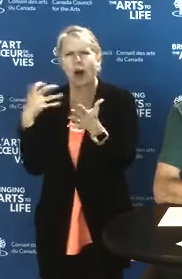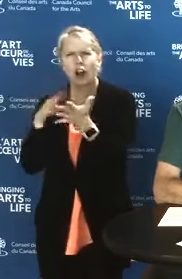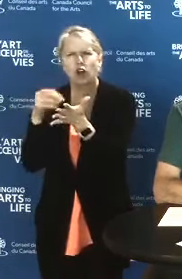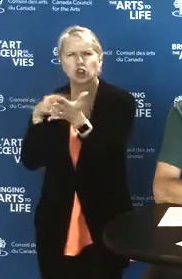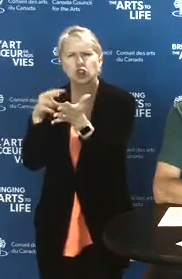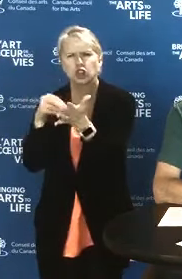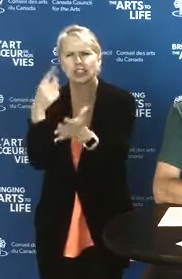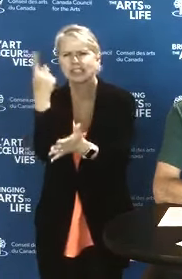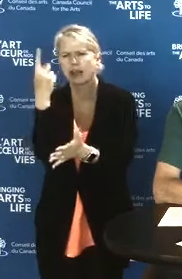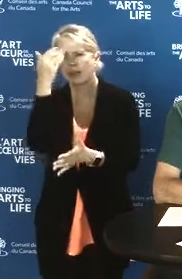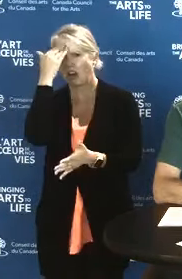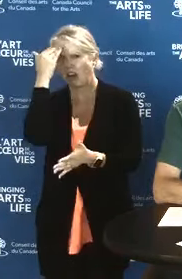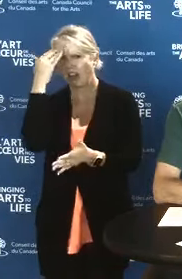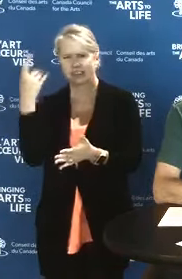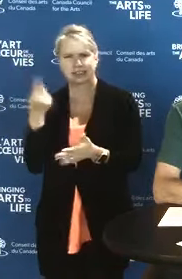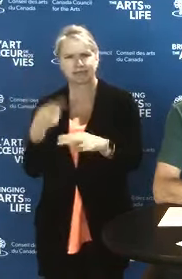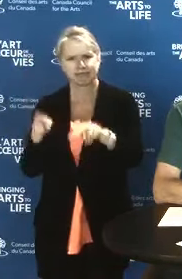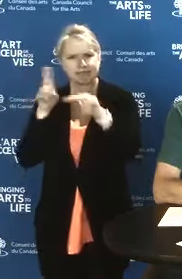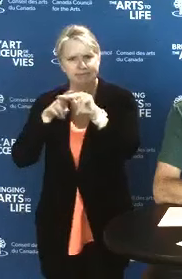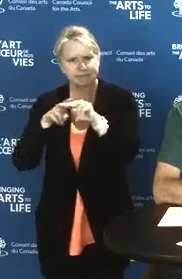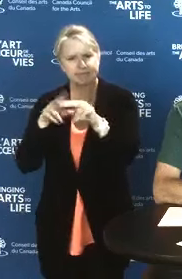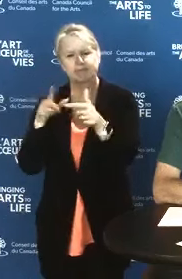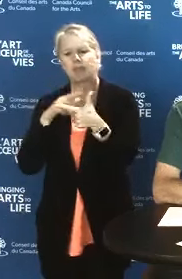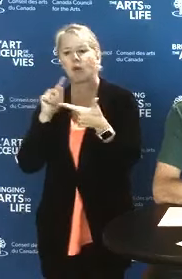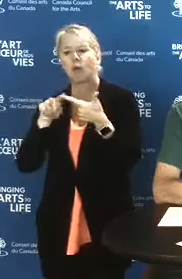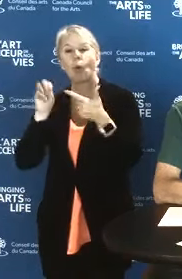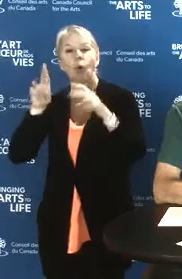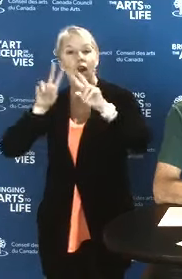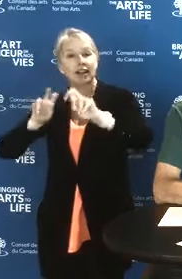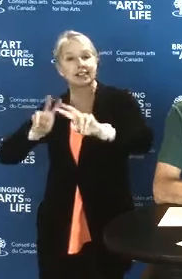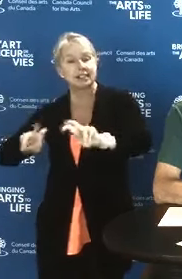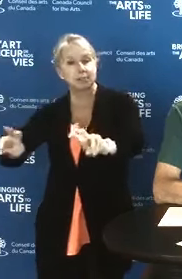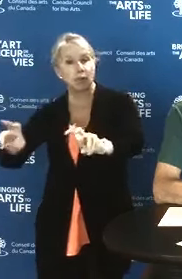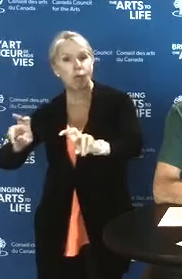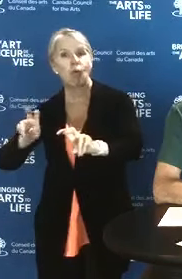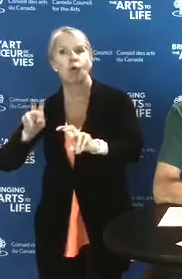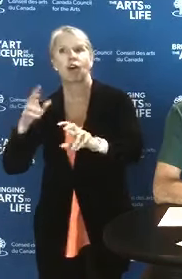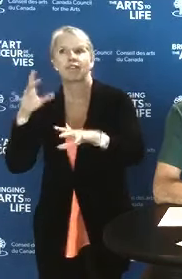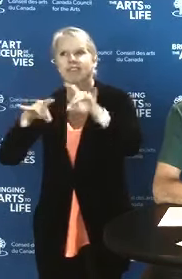to explore innovative ways to improve discoverability and sharing;